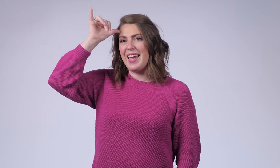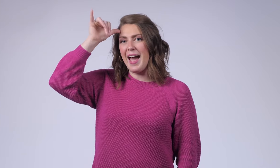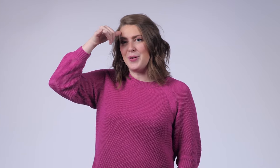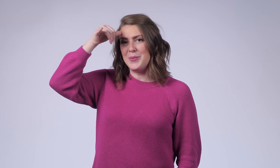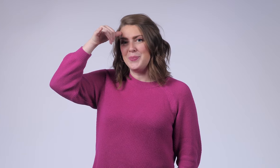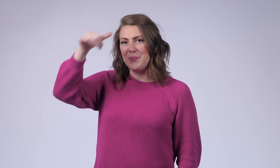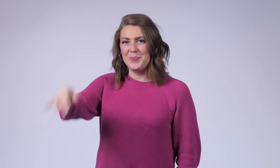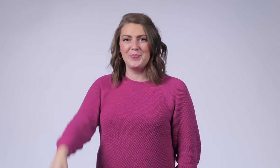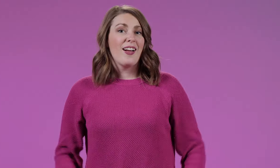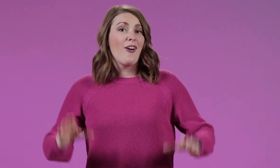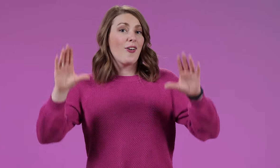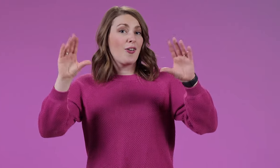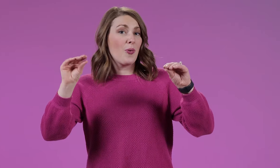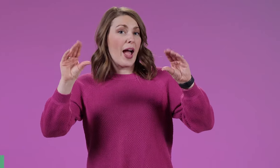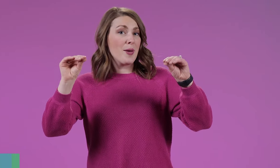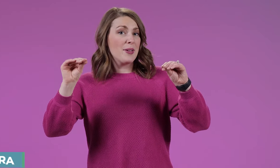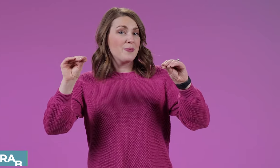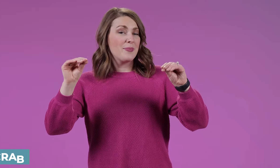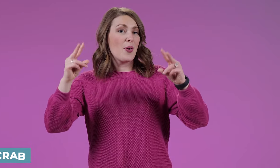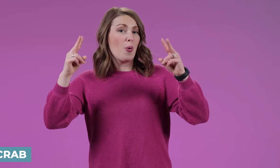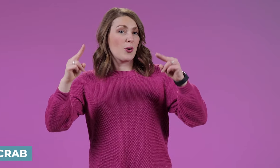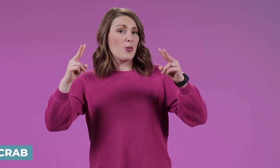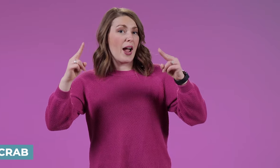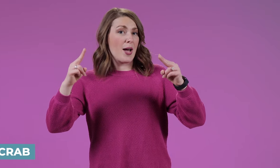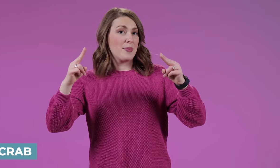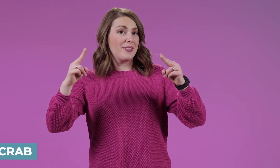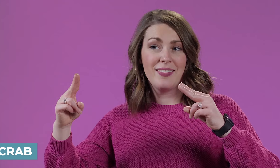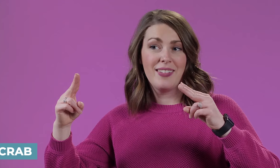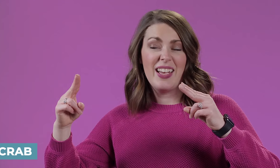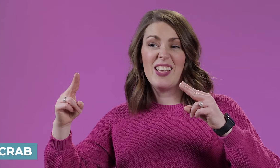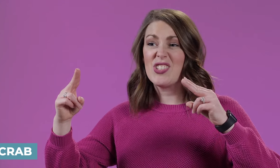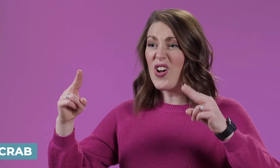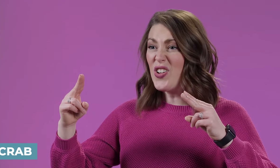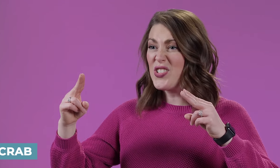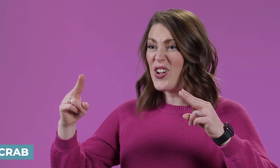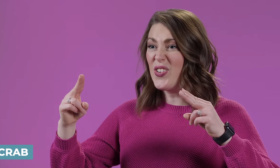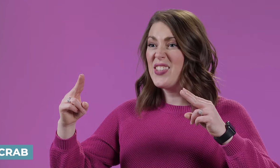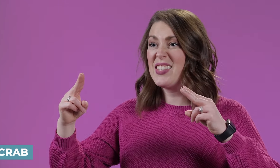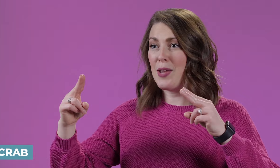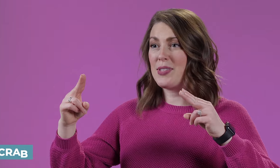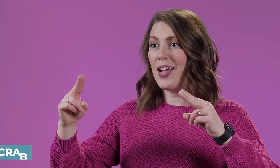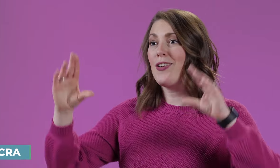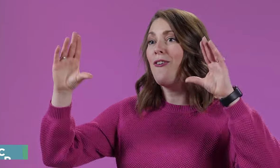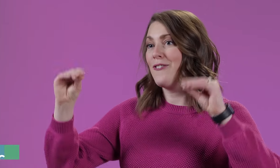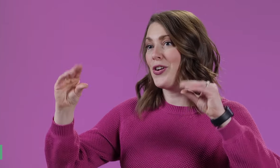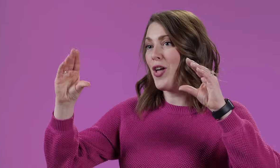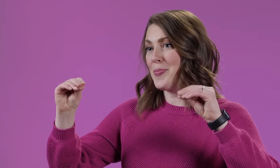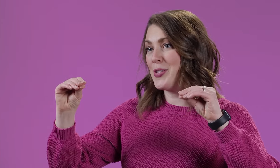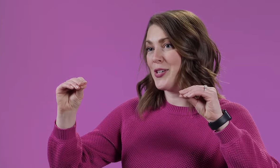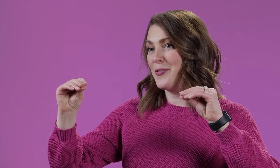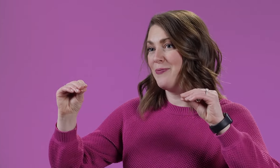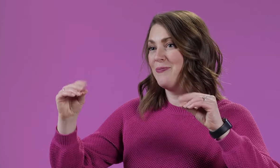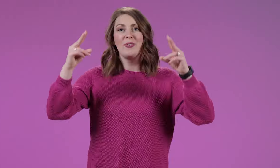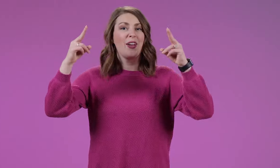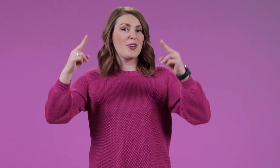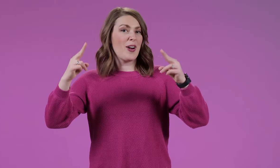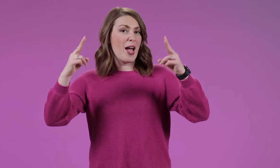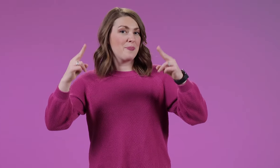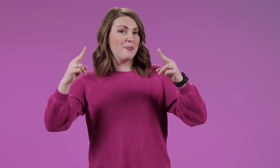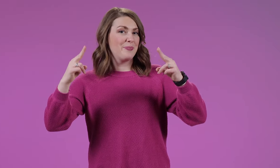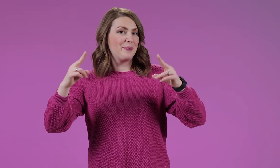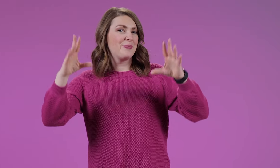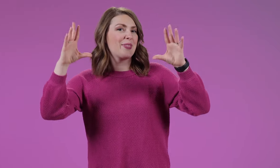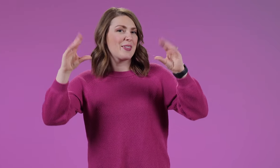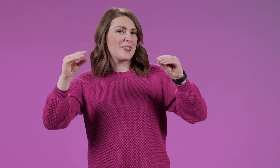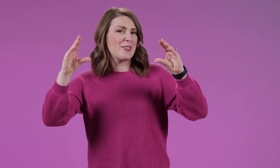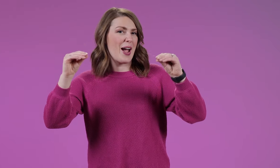'cow.' 'Crab or crab', it's also the same sign for lobster, crab 'crab.'